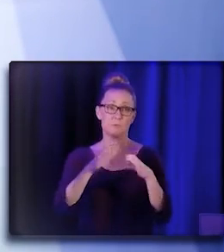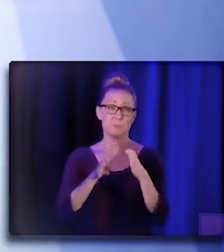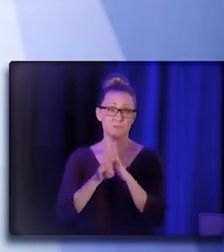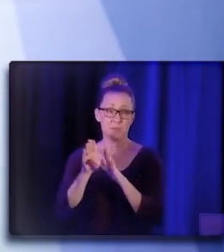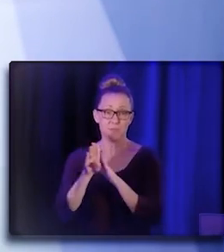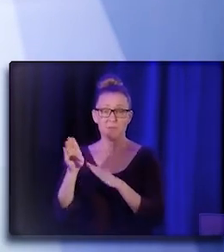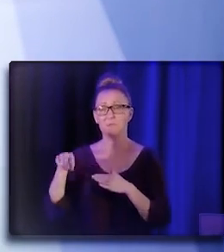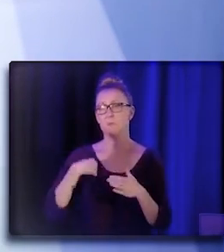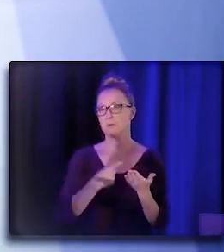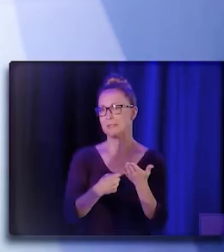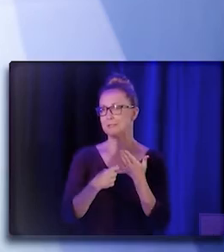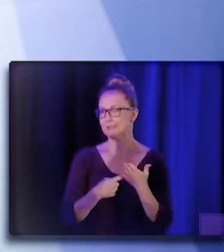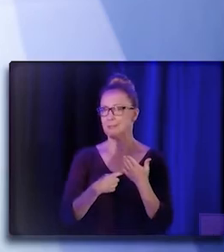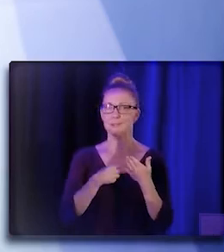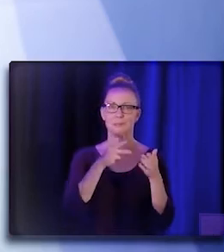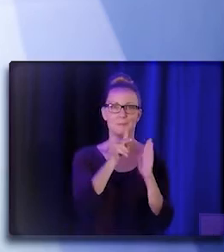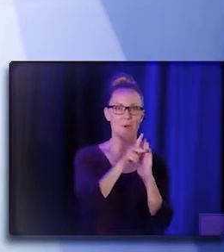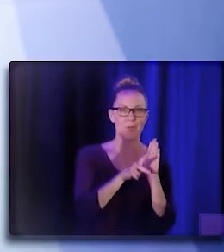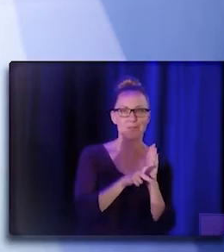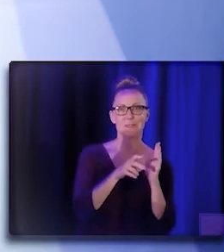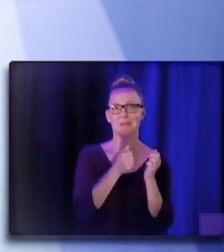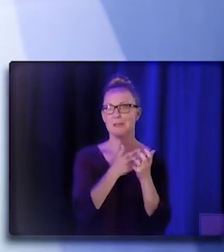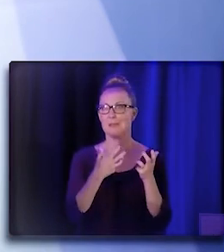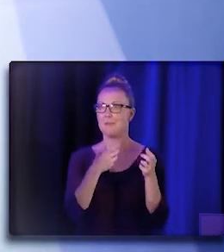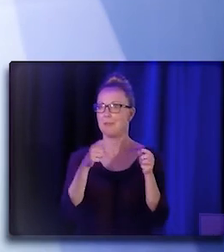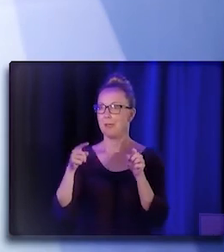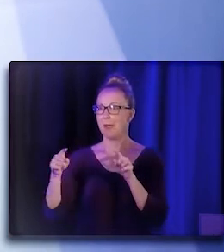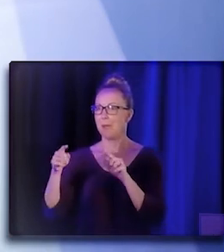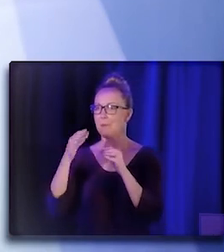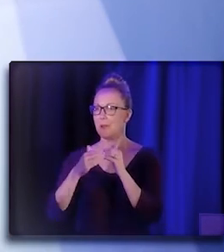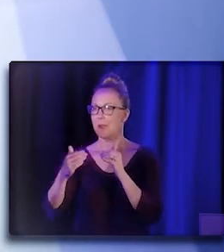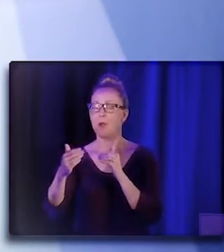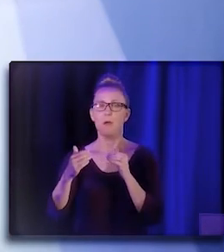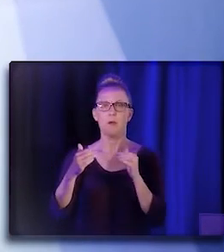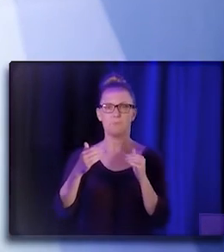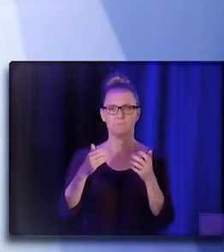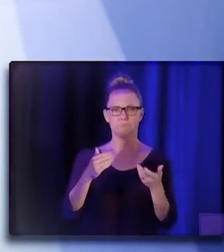about all these upcoming policy events, you know, how are we getting these paid trainings,